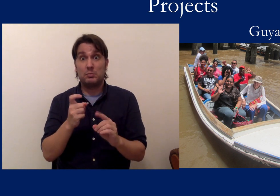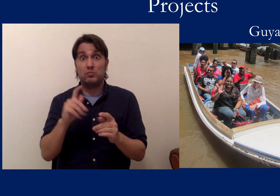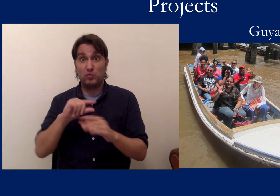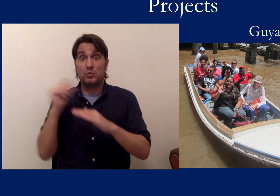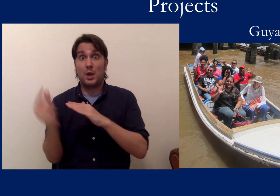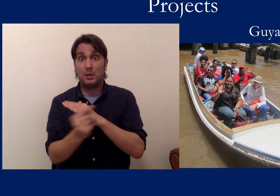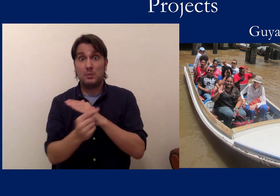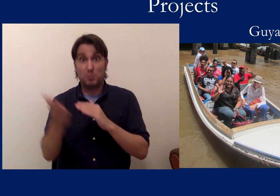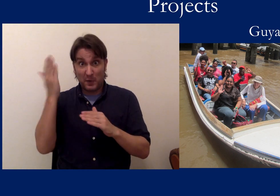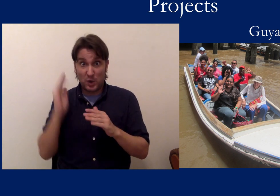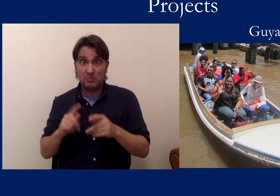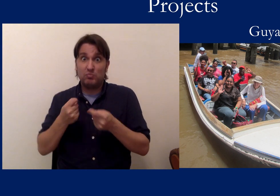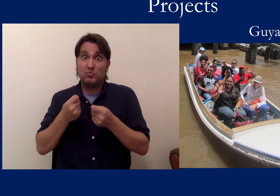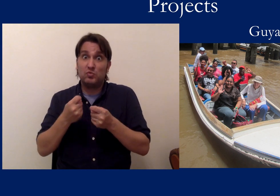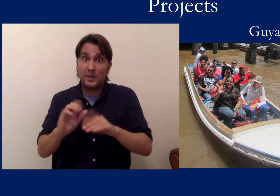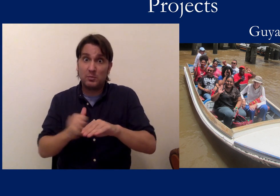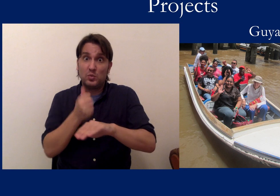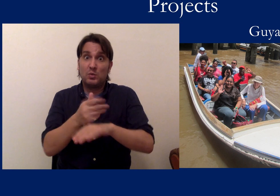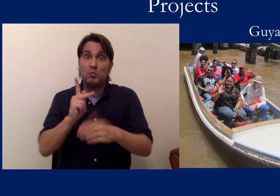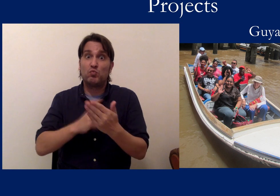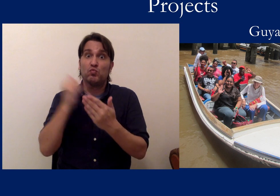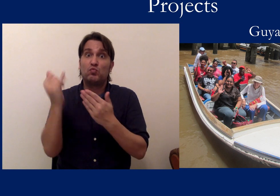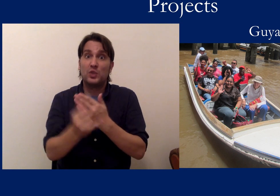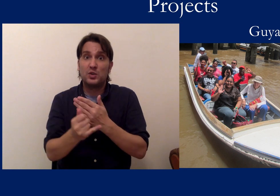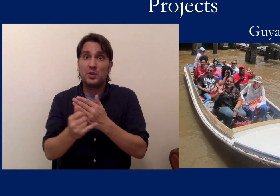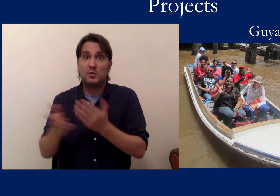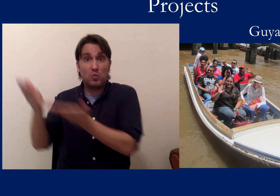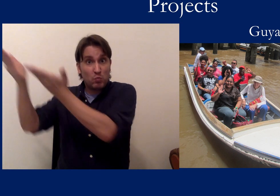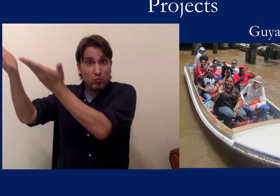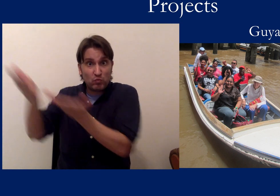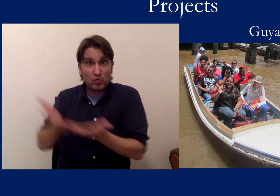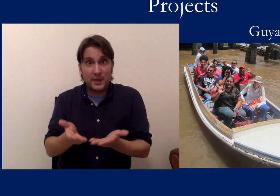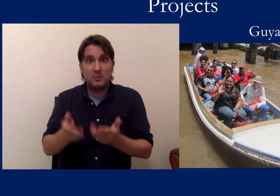Another organization from Guyana had previously tried to set up a project where they brought